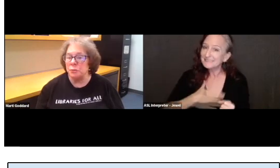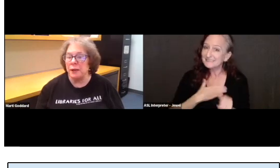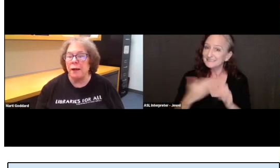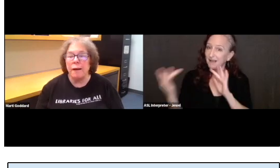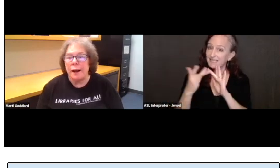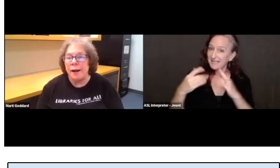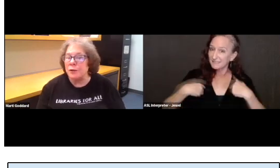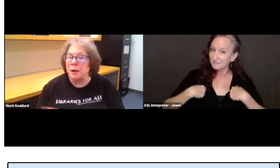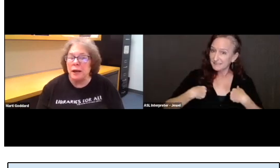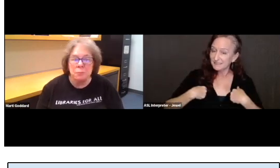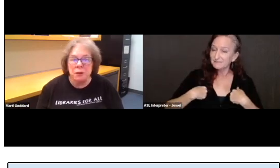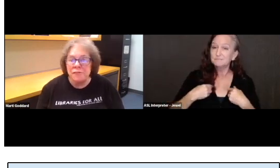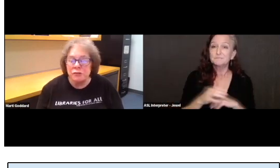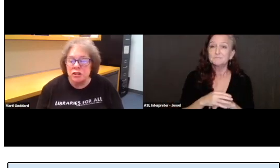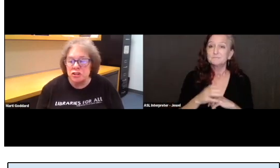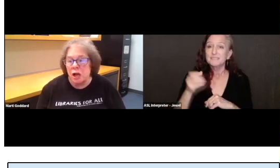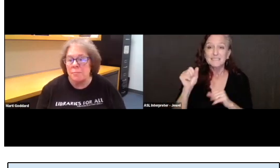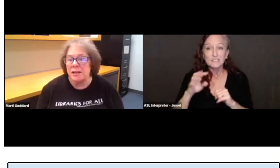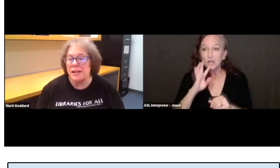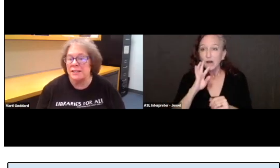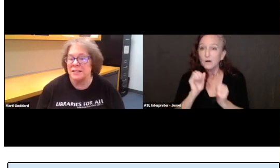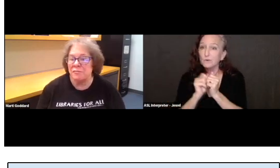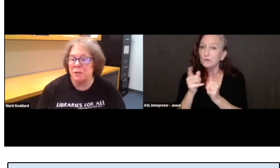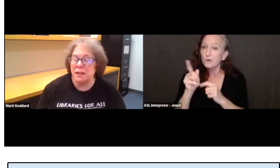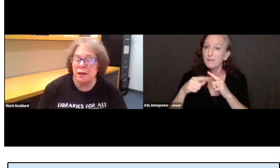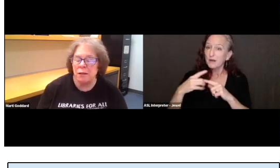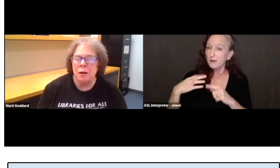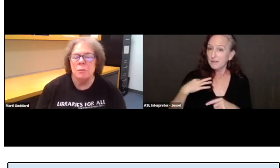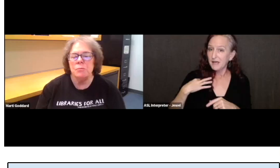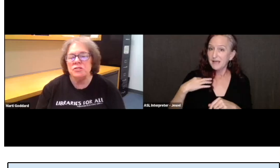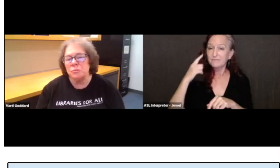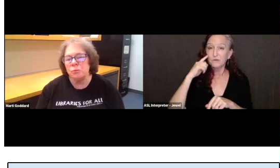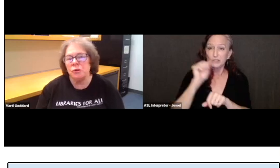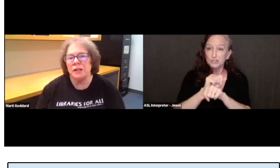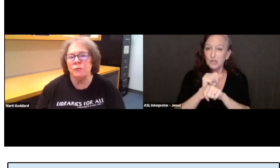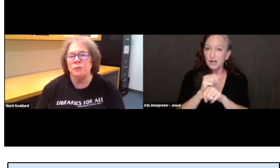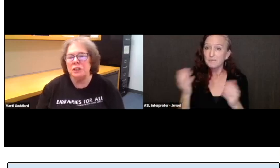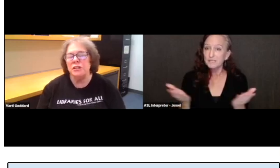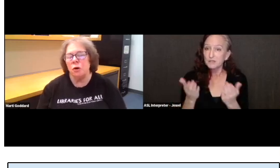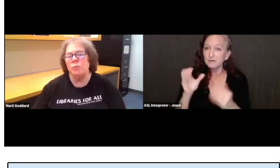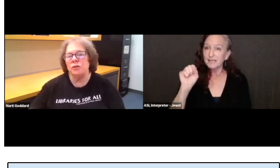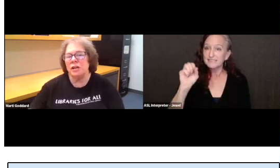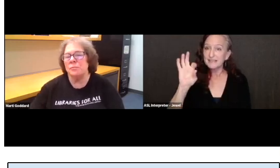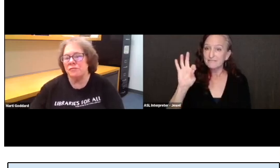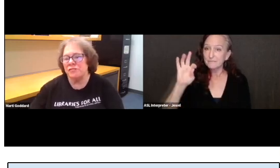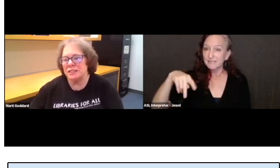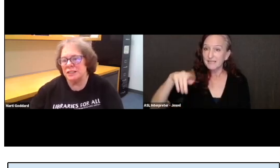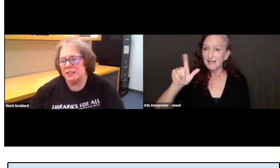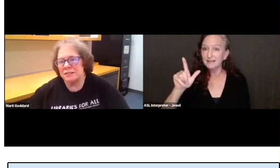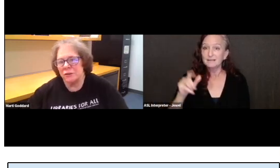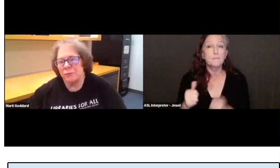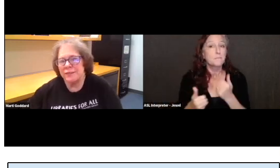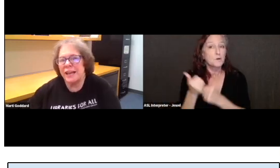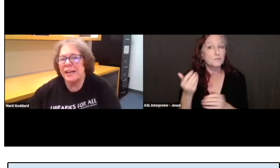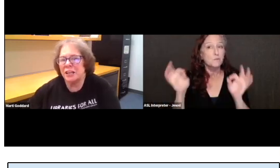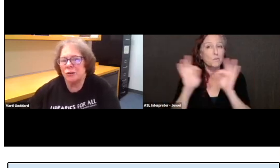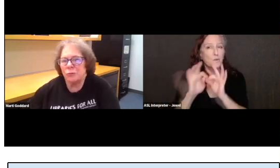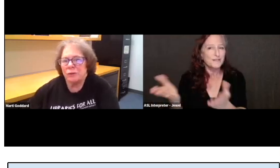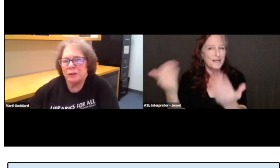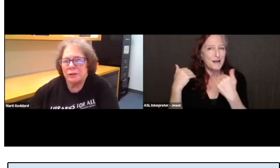about how you might apply for a job at SFPL. Most important, I really hope you'll come and visit us.